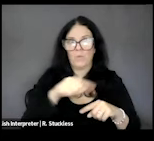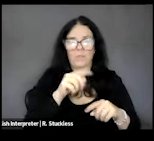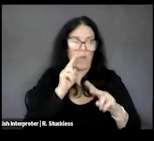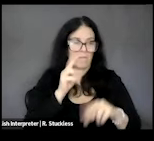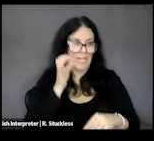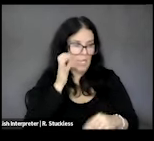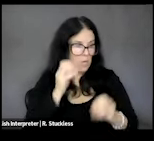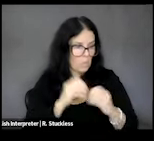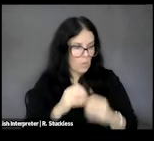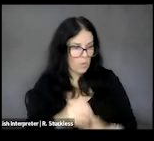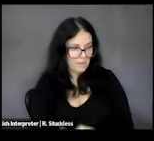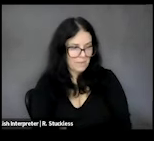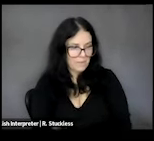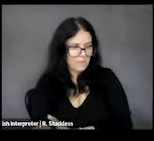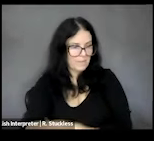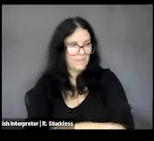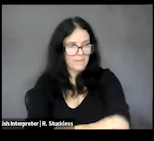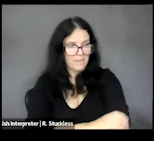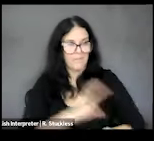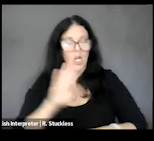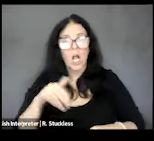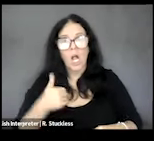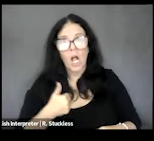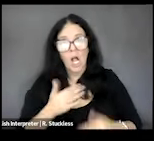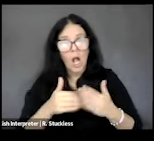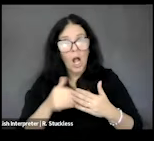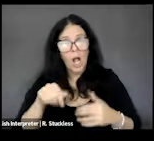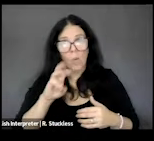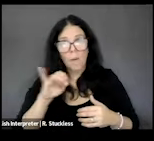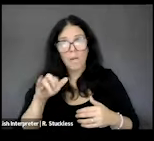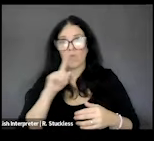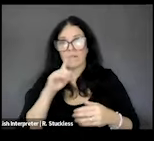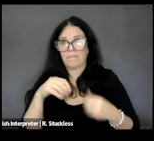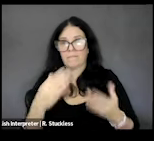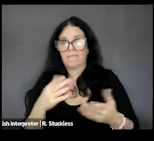As for all of our webinars, this event is brought to you by the American Association on